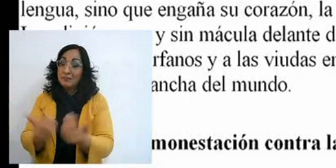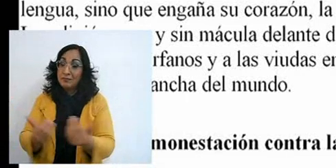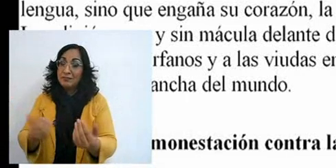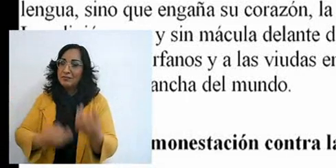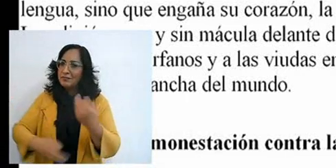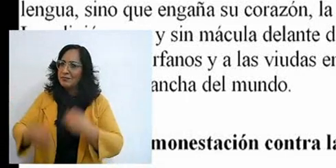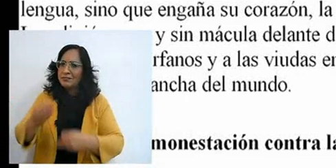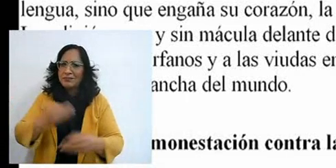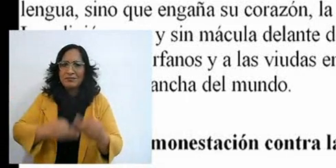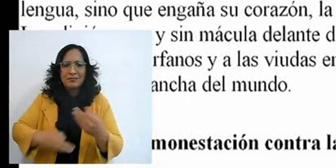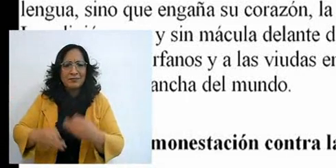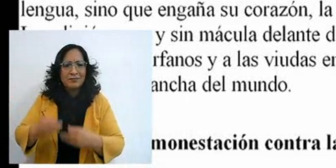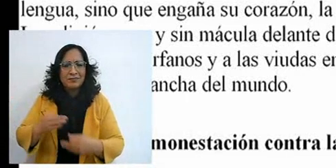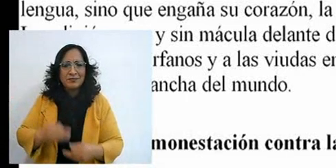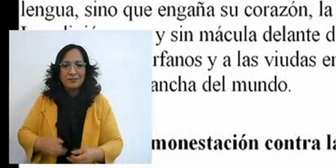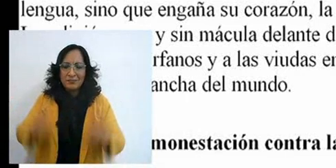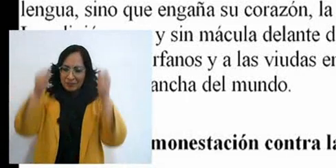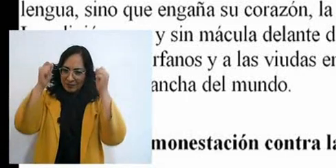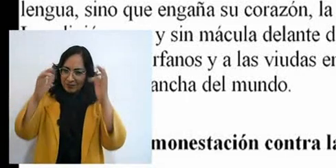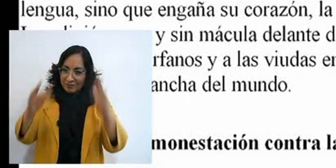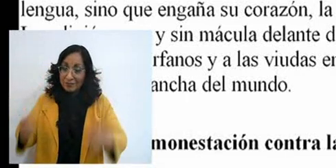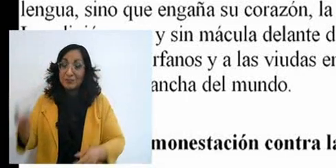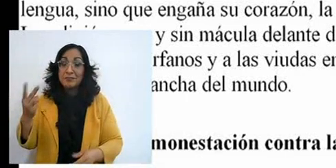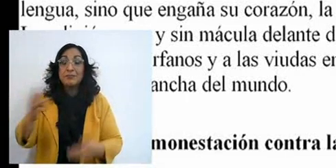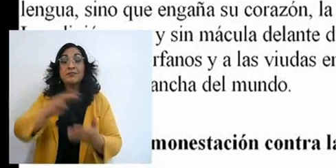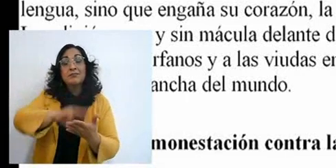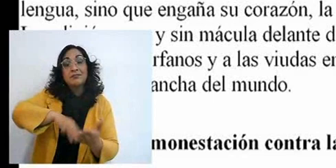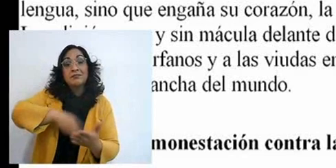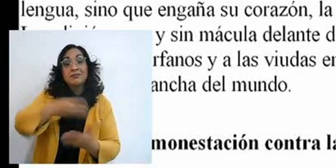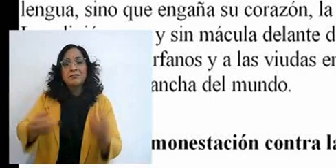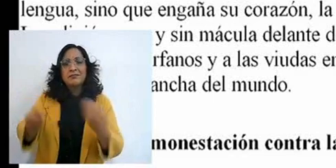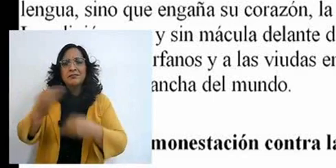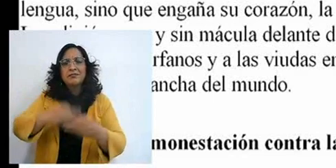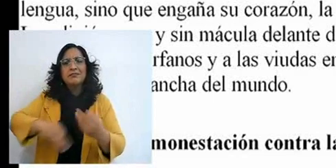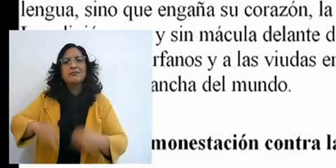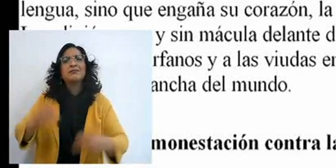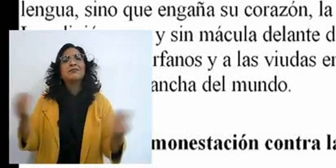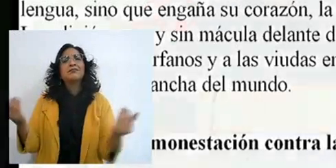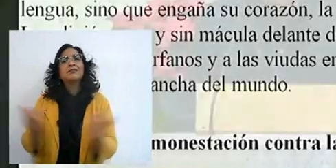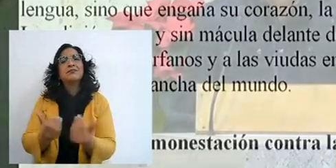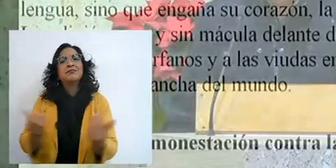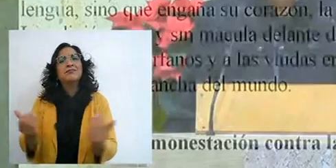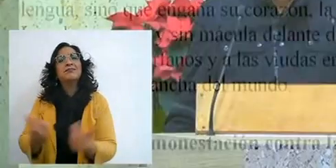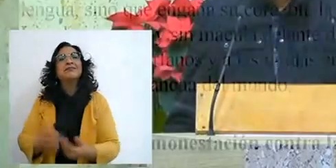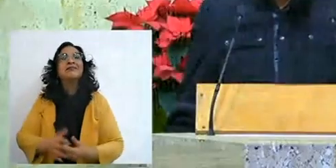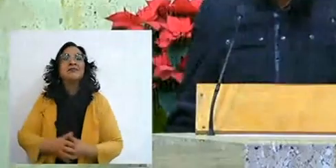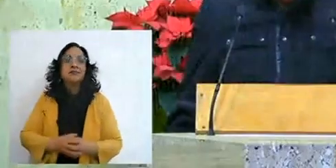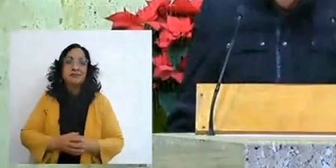he will be blessed in what he does."